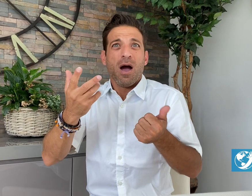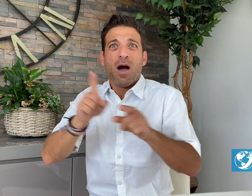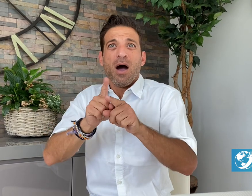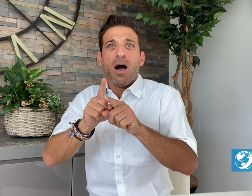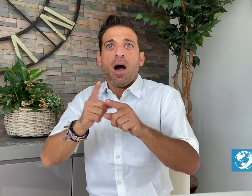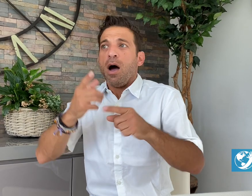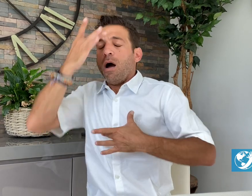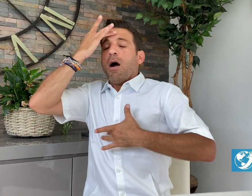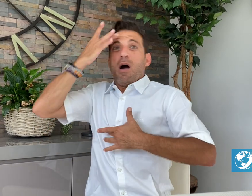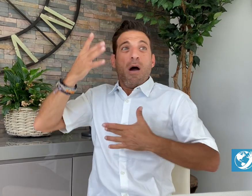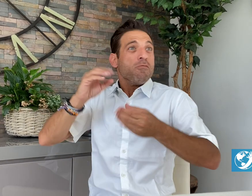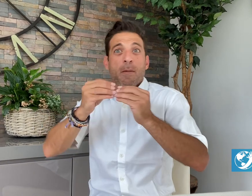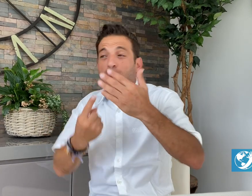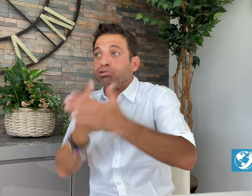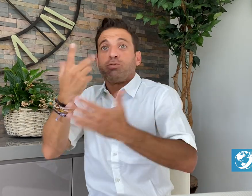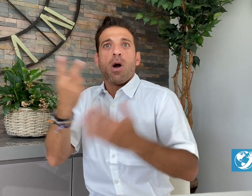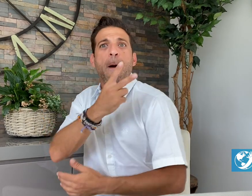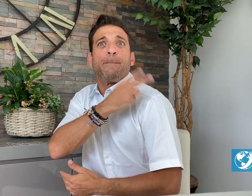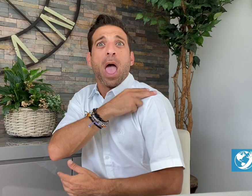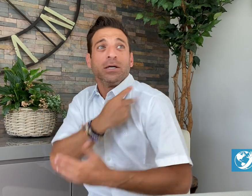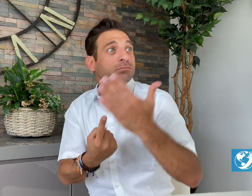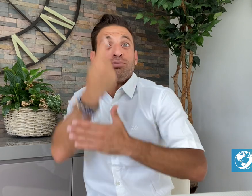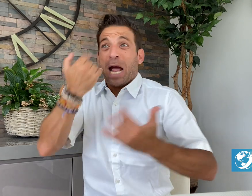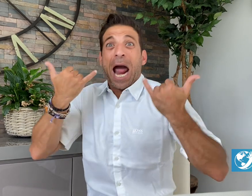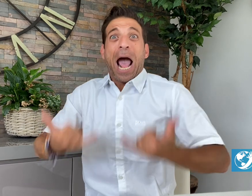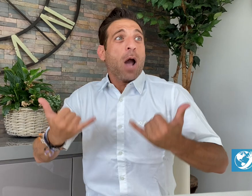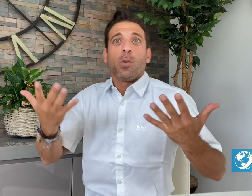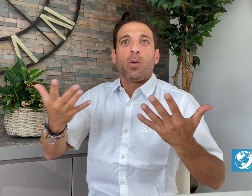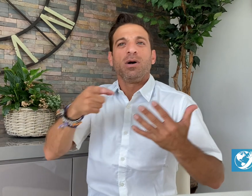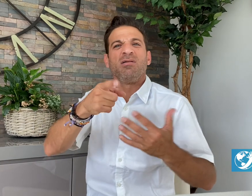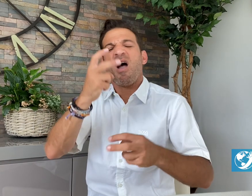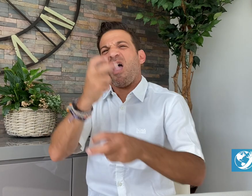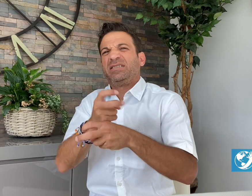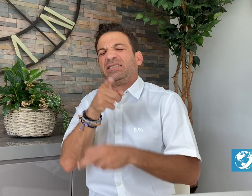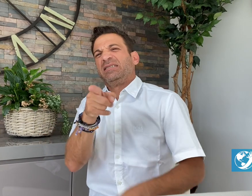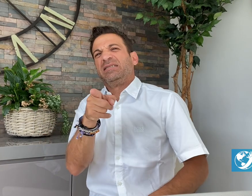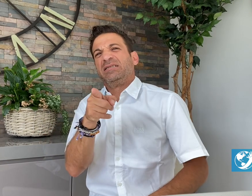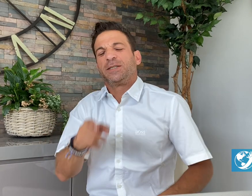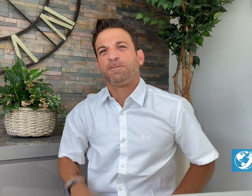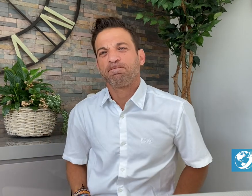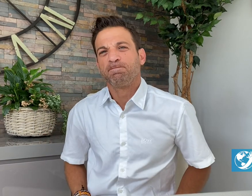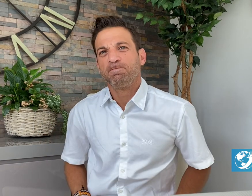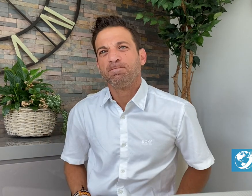a lack of interpreters can be risky in medical emergencies and